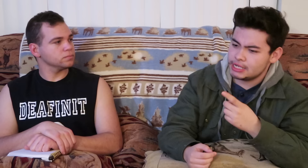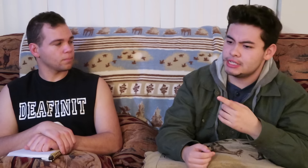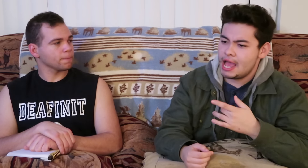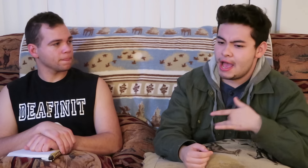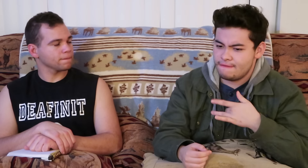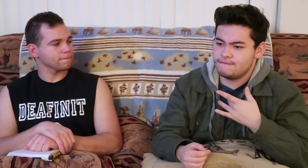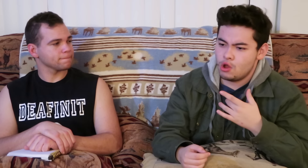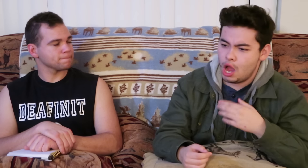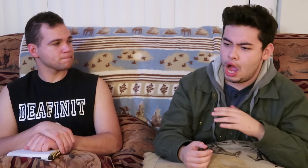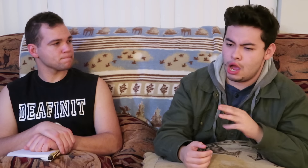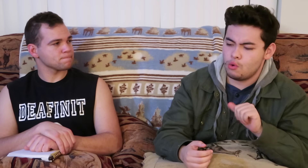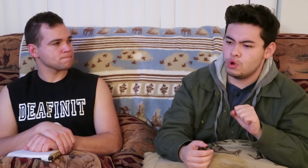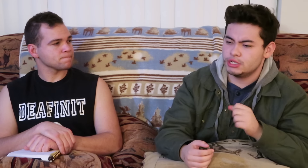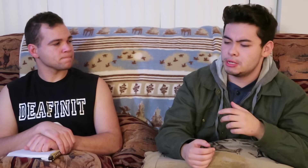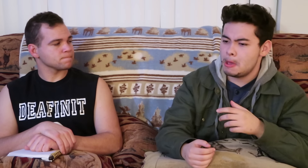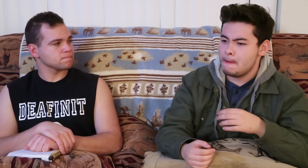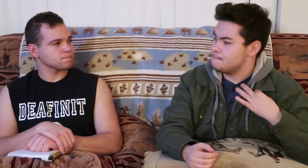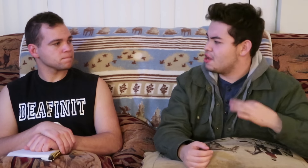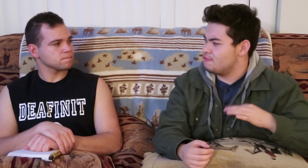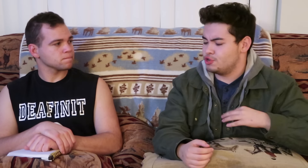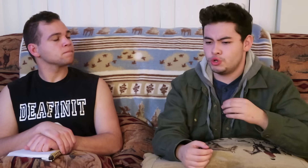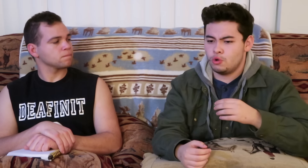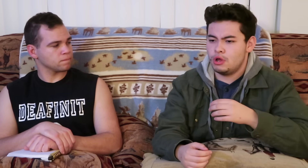because i feel like it was beneficial